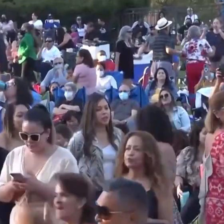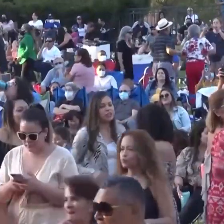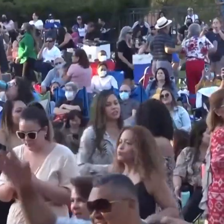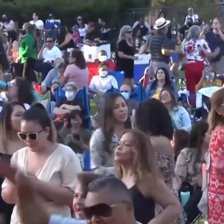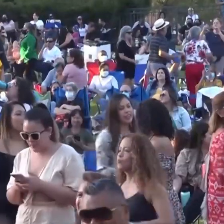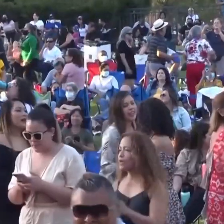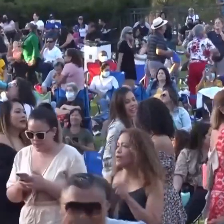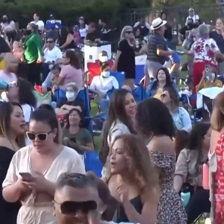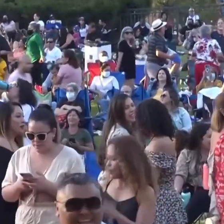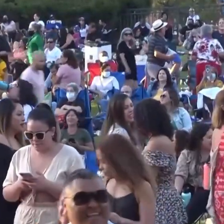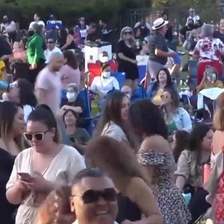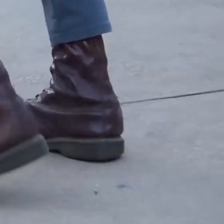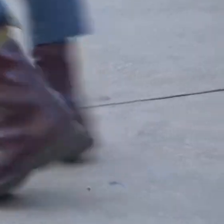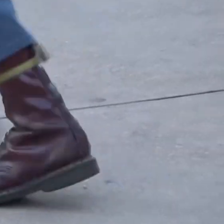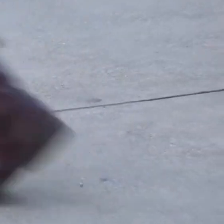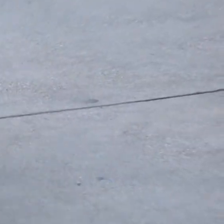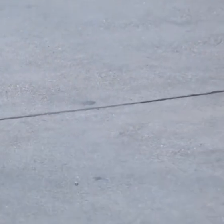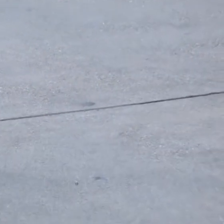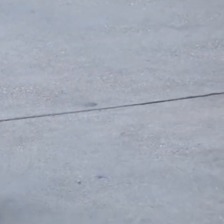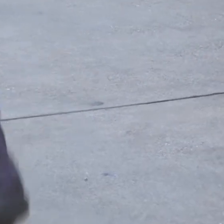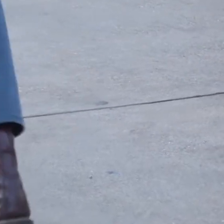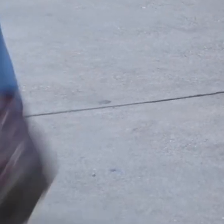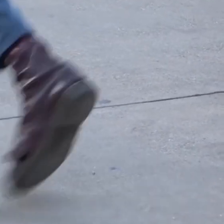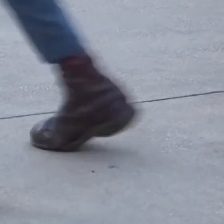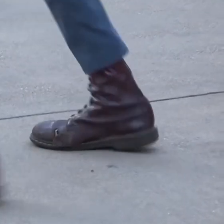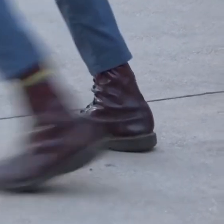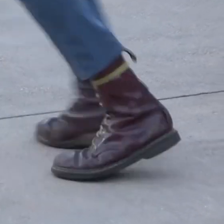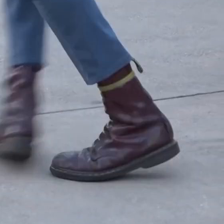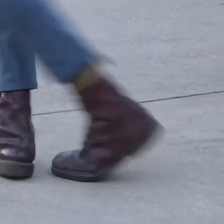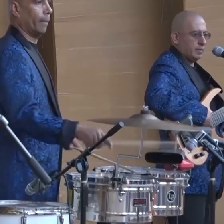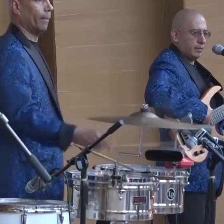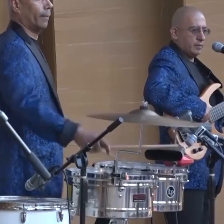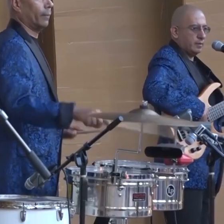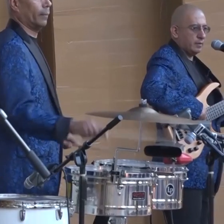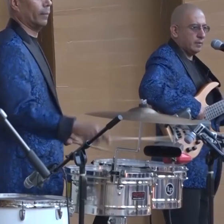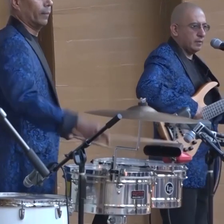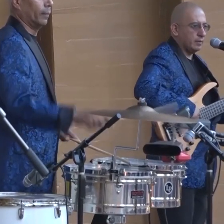the park gave the public a chance to dance the night away at the memorial